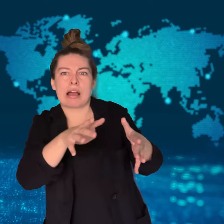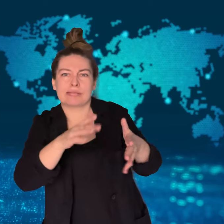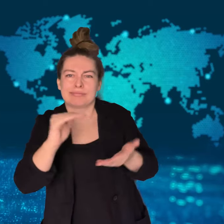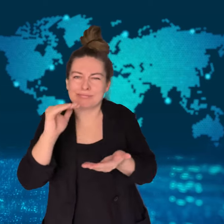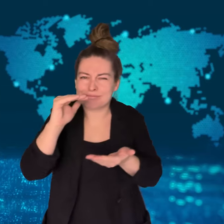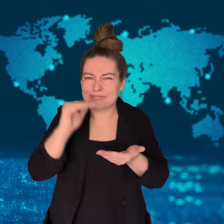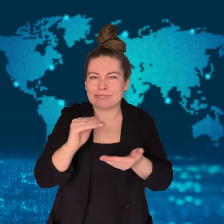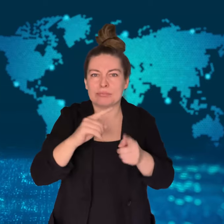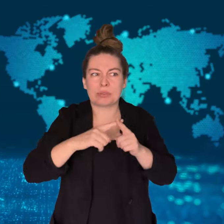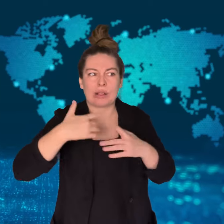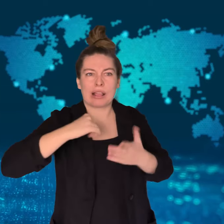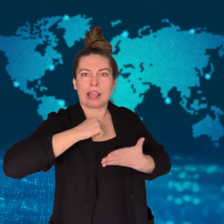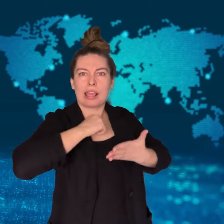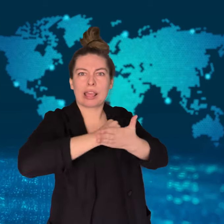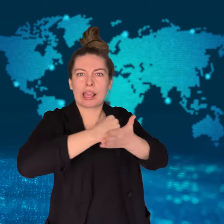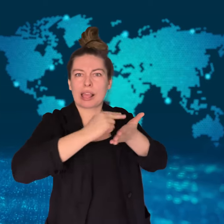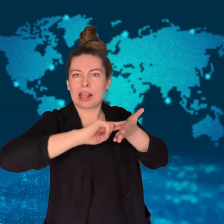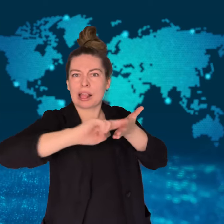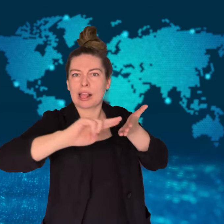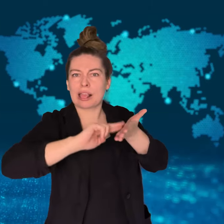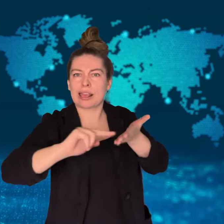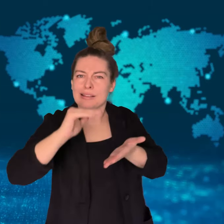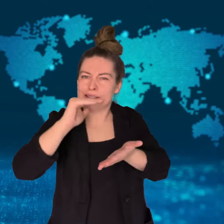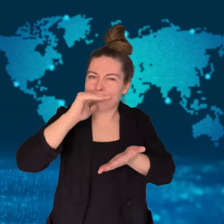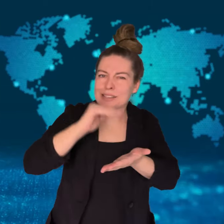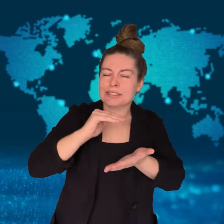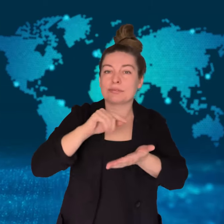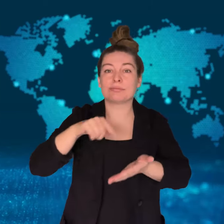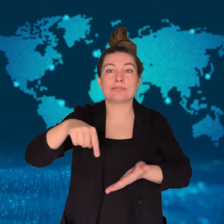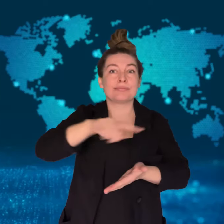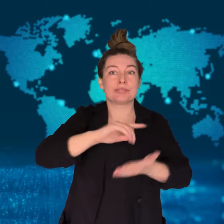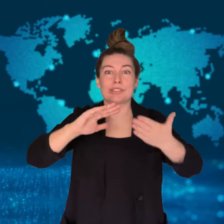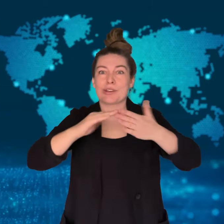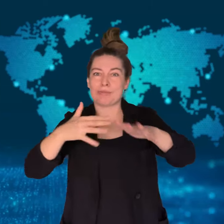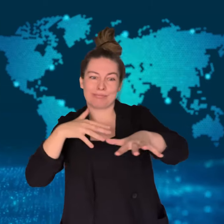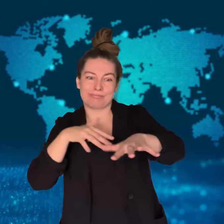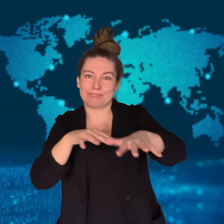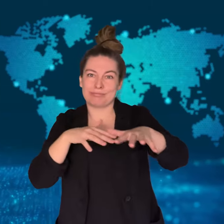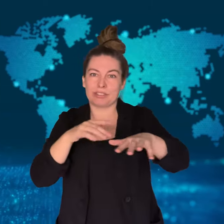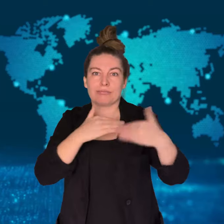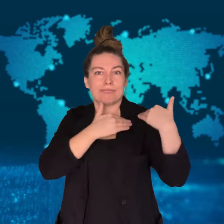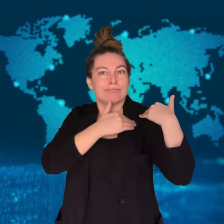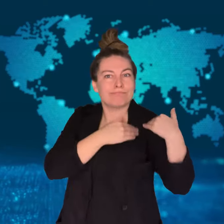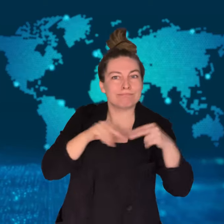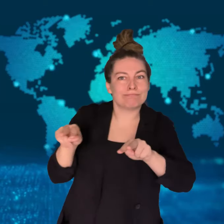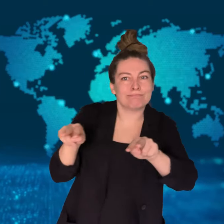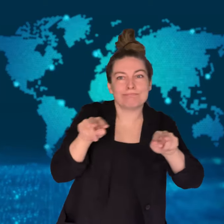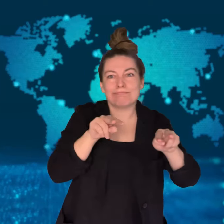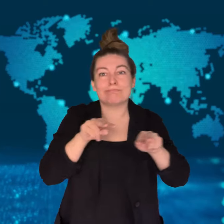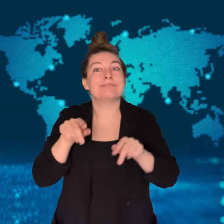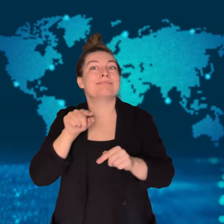Videos online showed protesters at the parade displaying anger toward